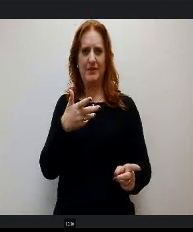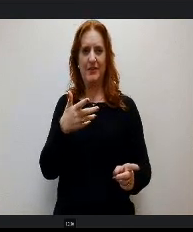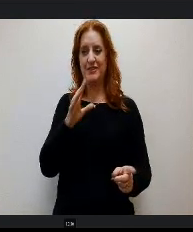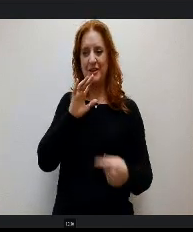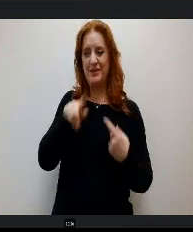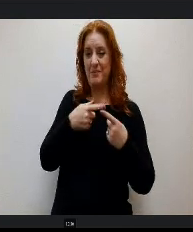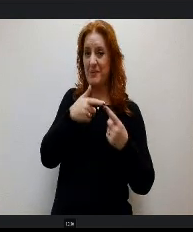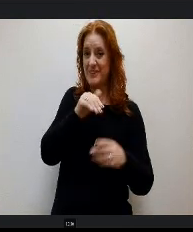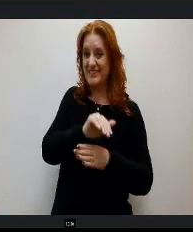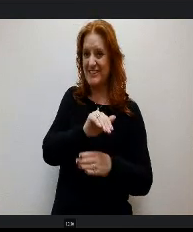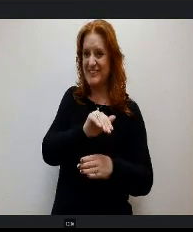House Bill 1448.